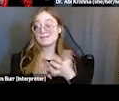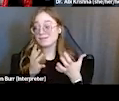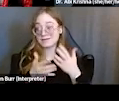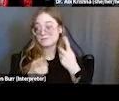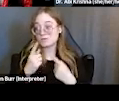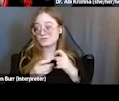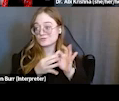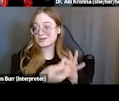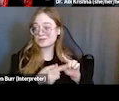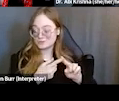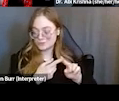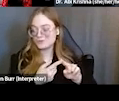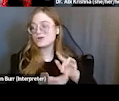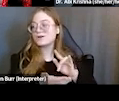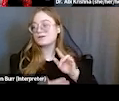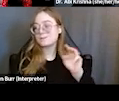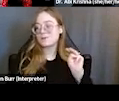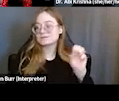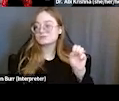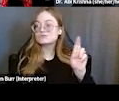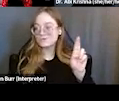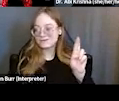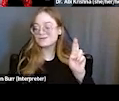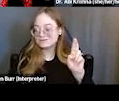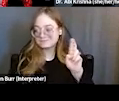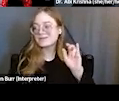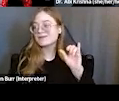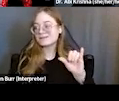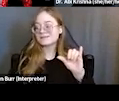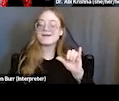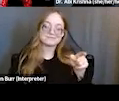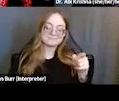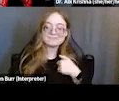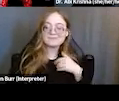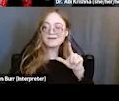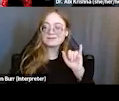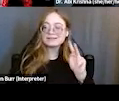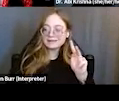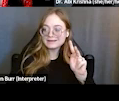And of course, the medical summary report links to our tools and worksheets, and understanding